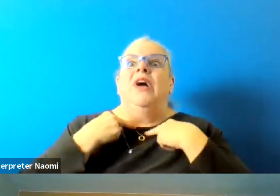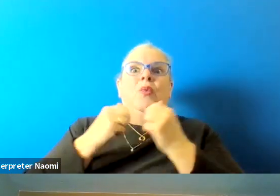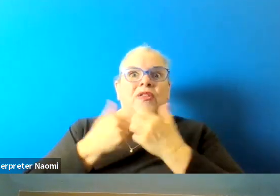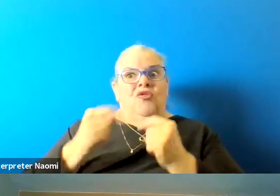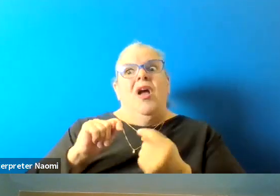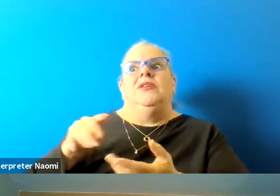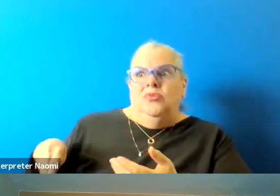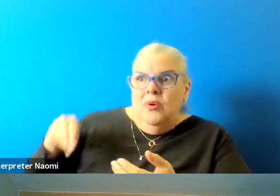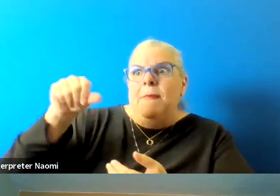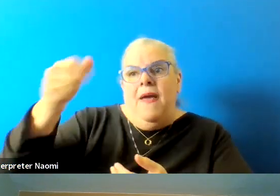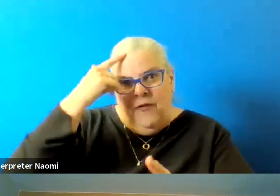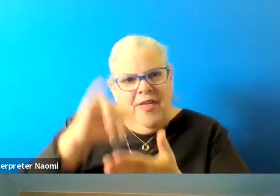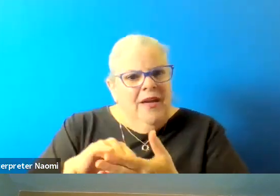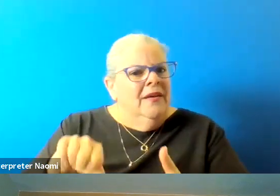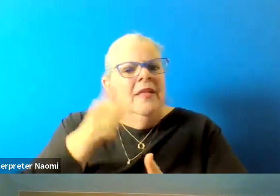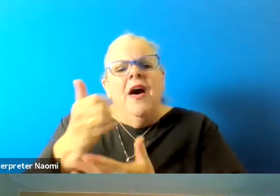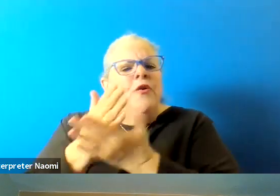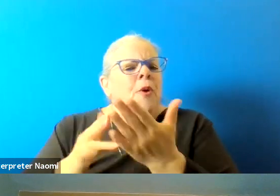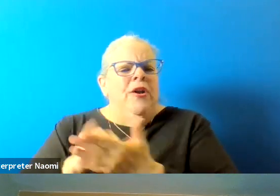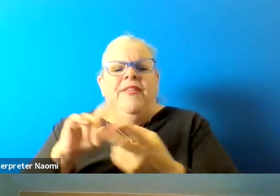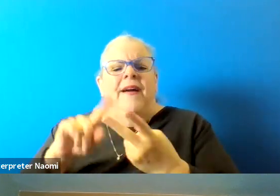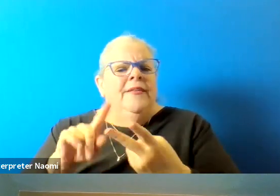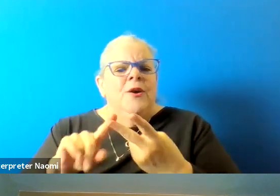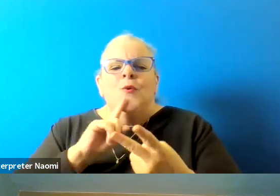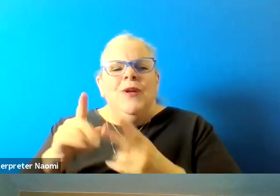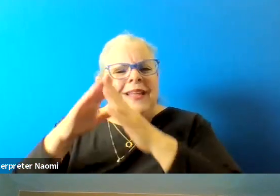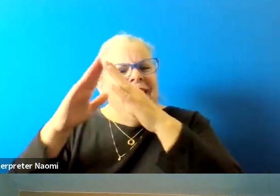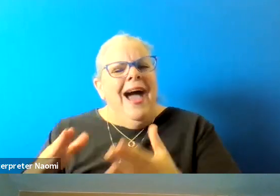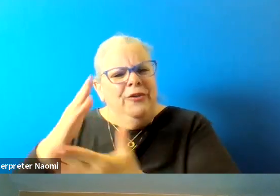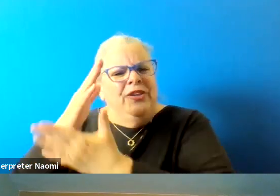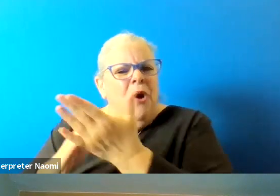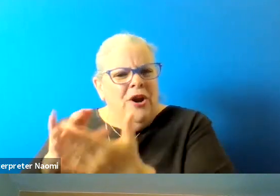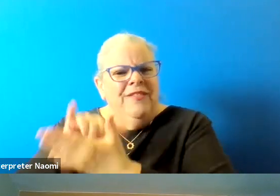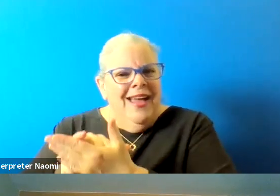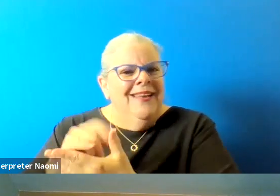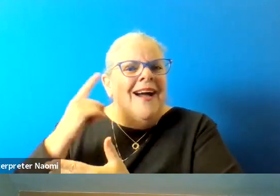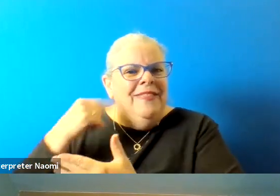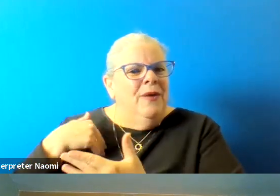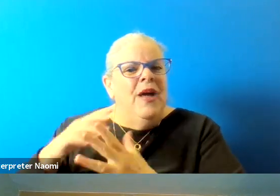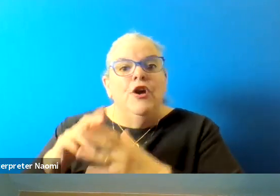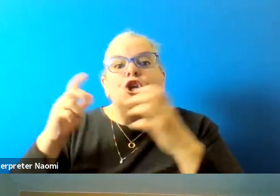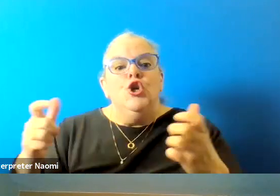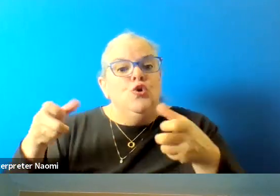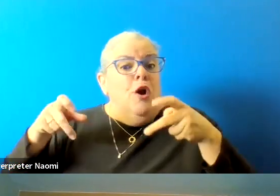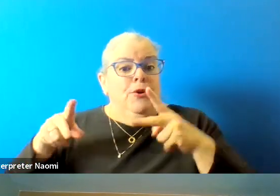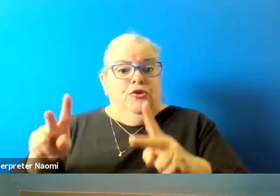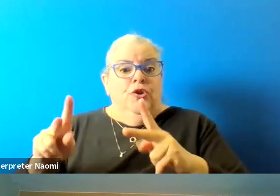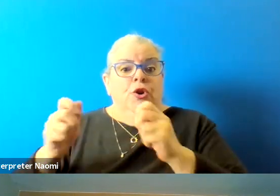The other side of that equation is really the kind of the housing piece of that. And I think we have a huge opportunity with Retool COS